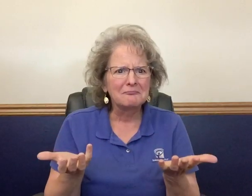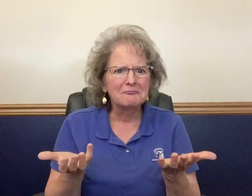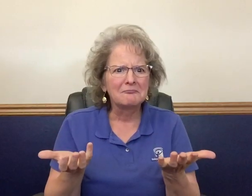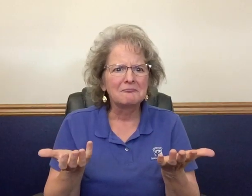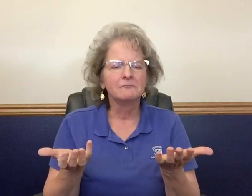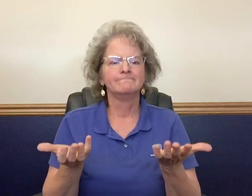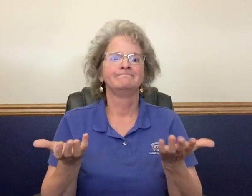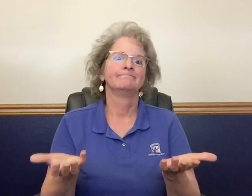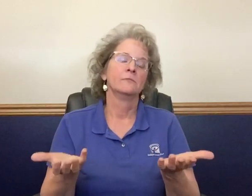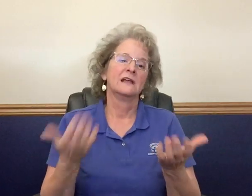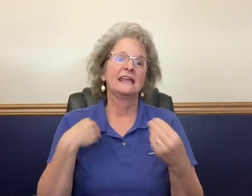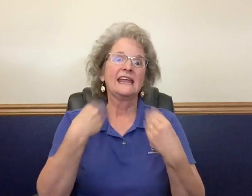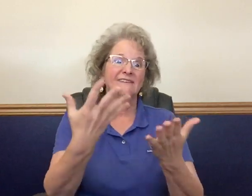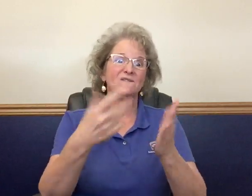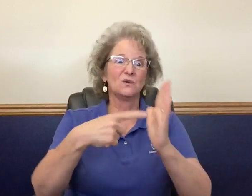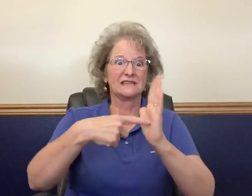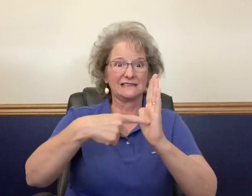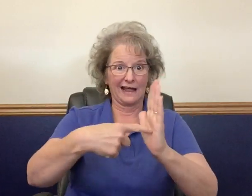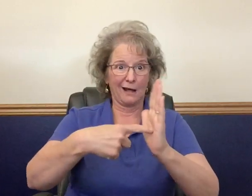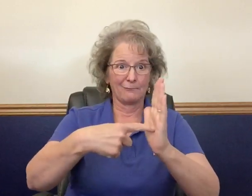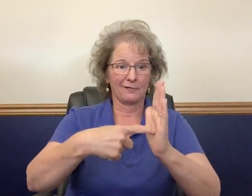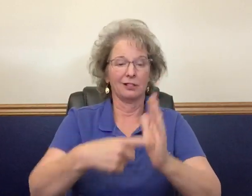I will give you example